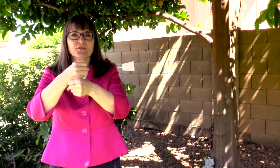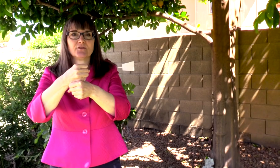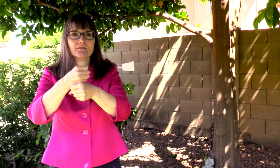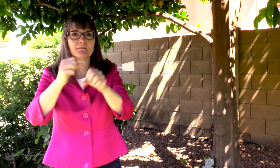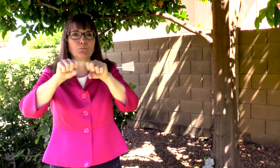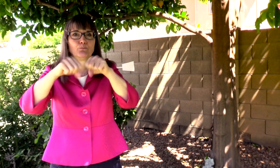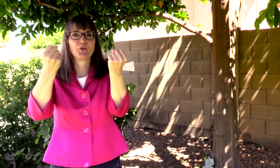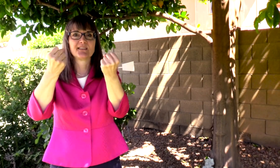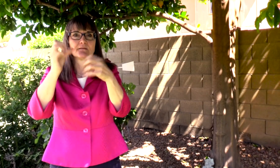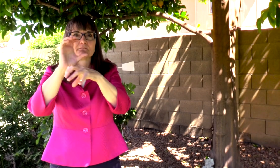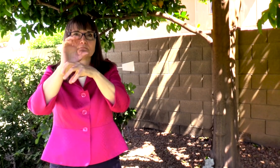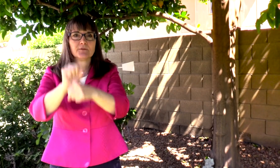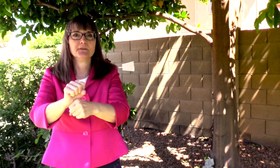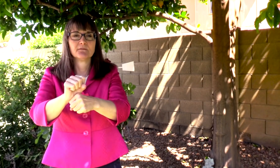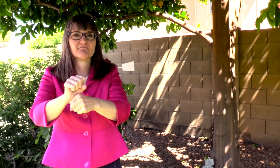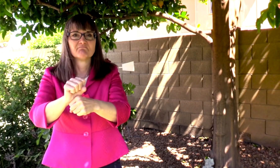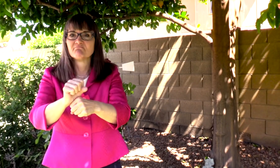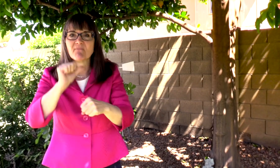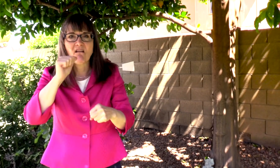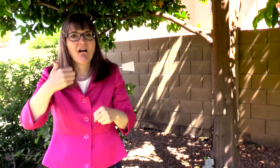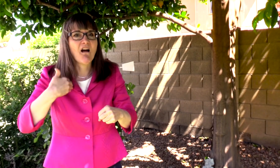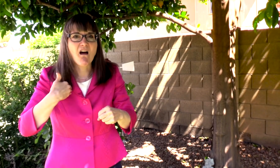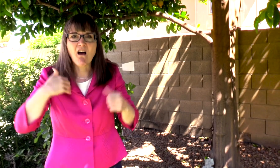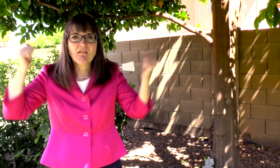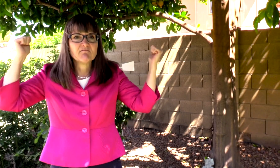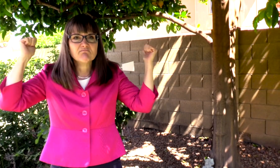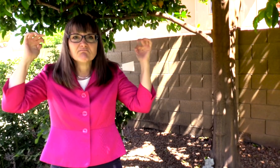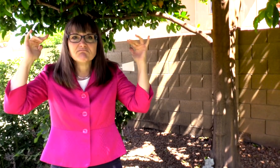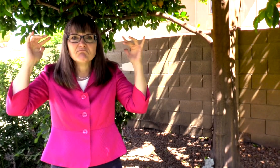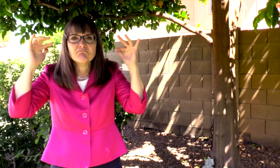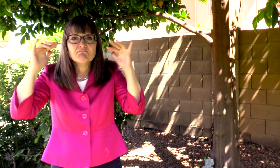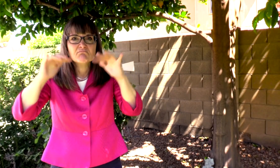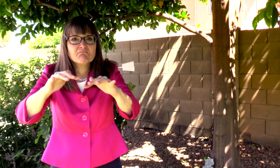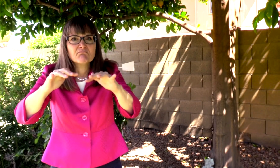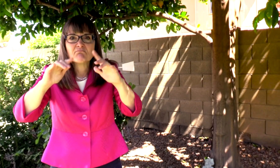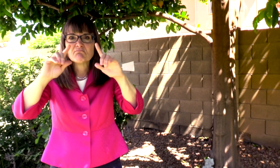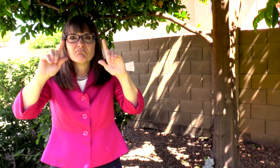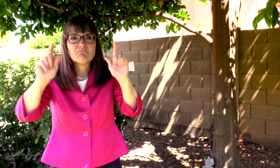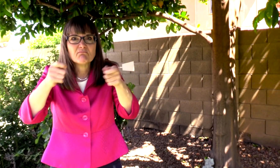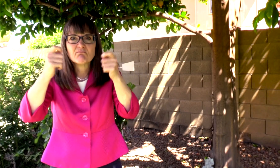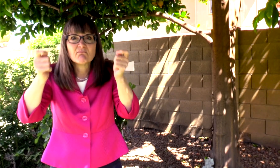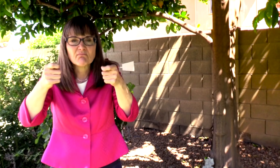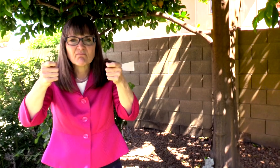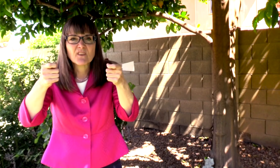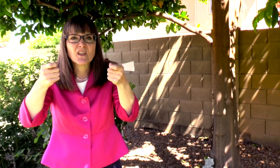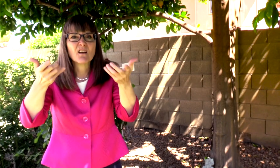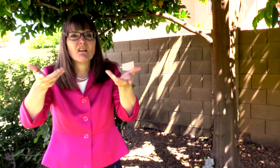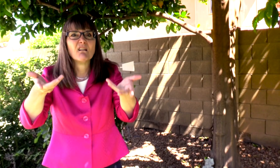THIS YEAR WE HAVE BROKEN TRADITION, WE ARE NOT HAVING OUR BIG GRADUATION